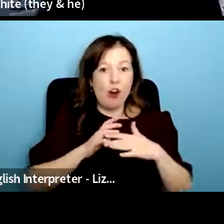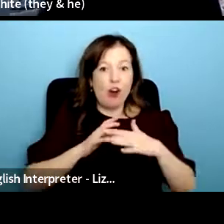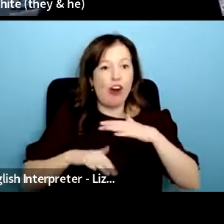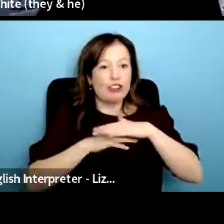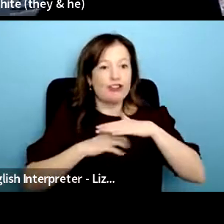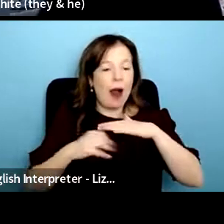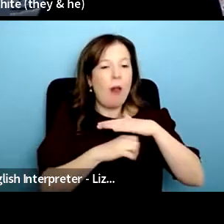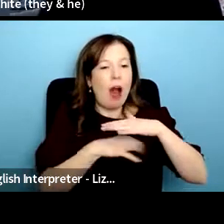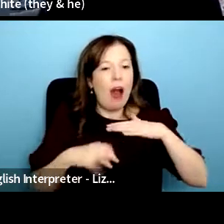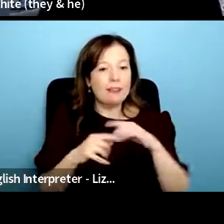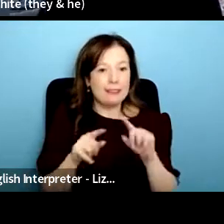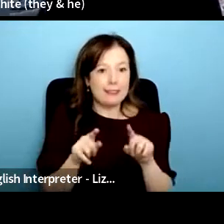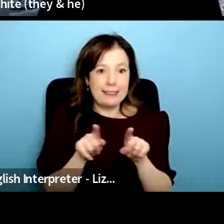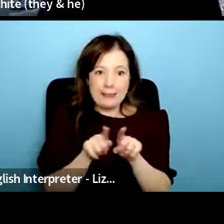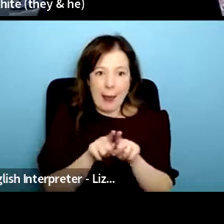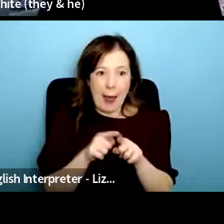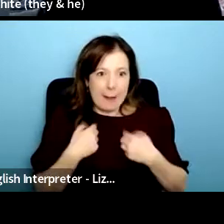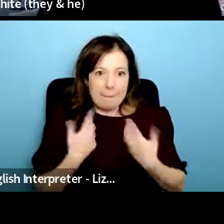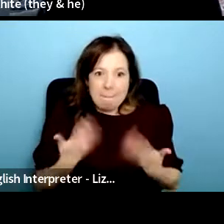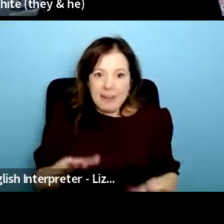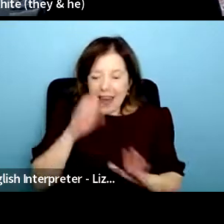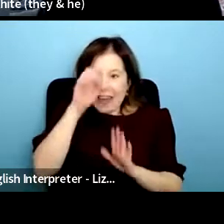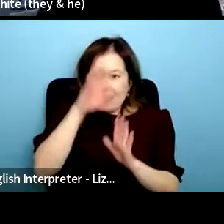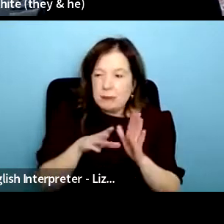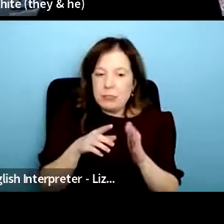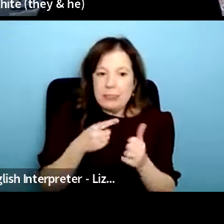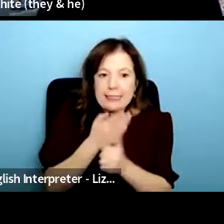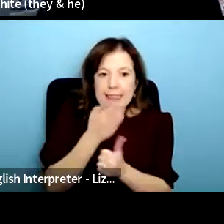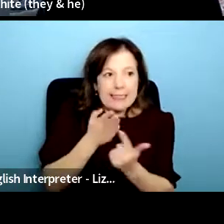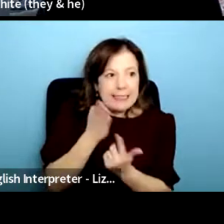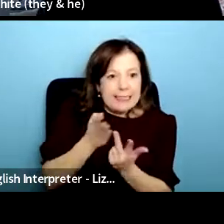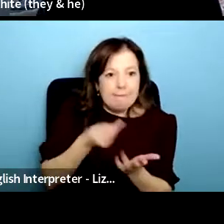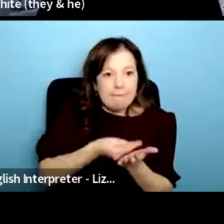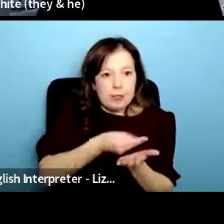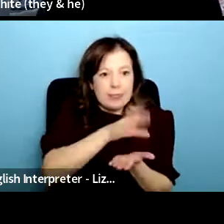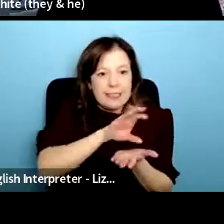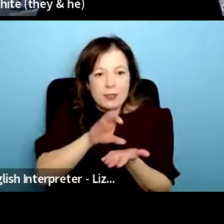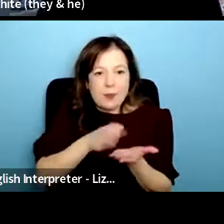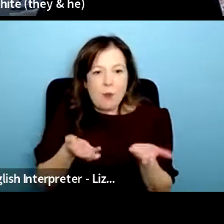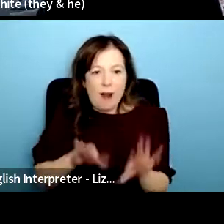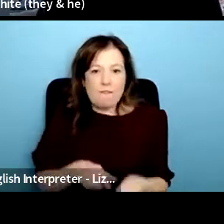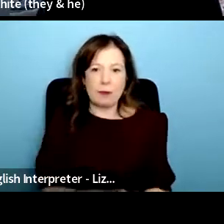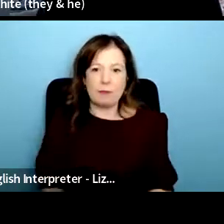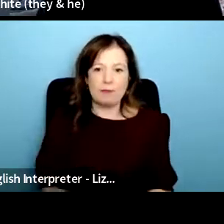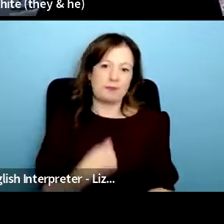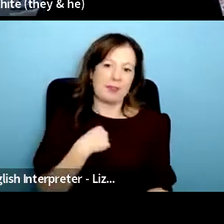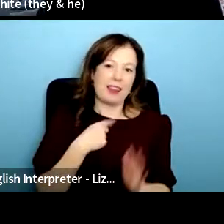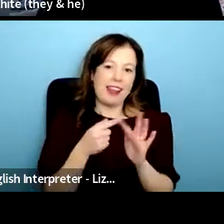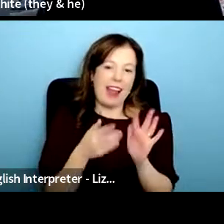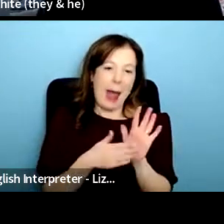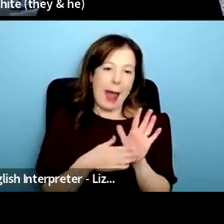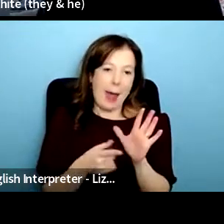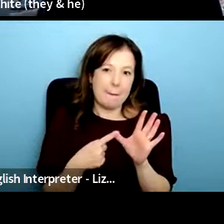working through some of those issues as well so um yes i'm i'm emma and yeah i run underground